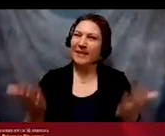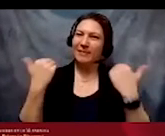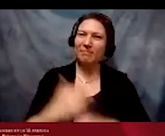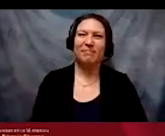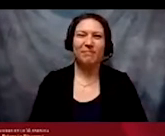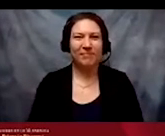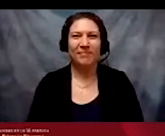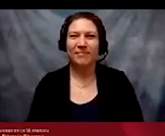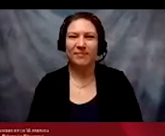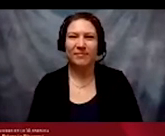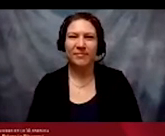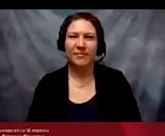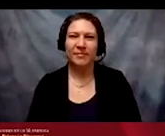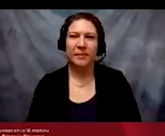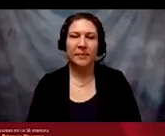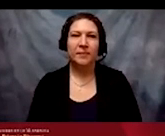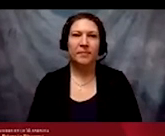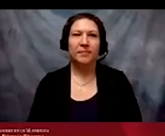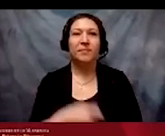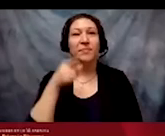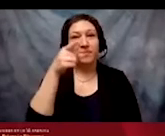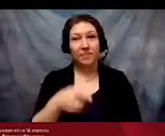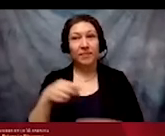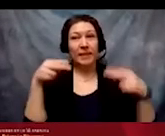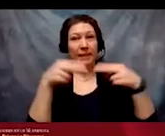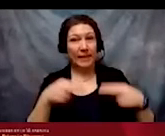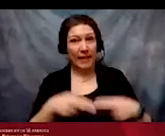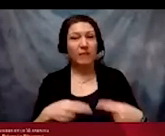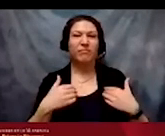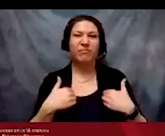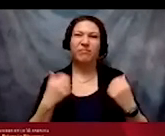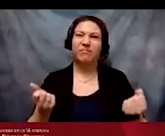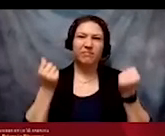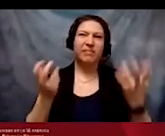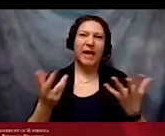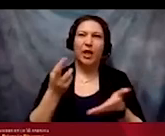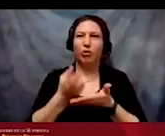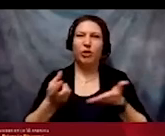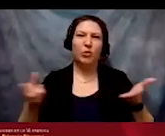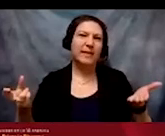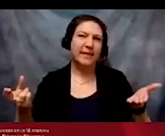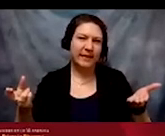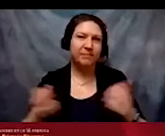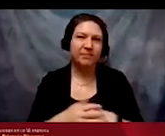In this next slide, we listed many different resources for you